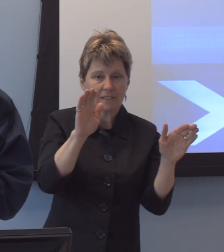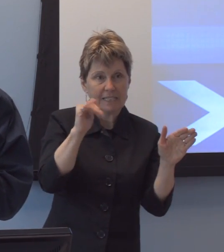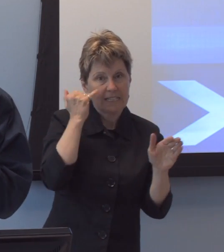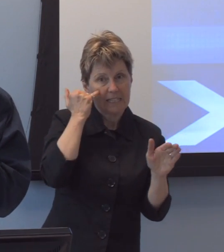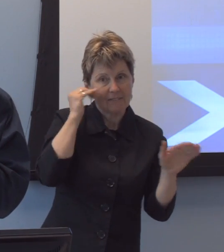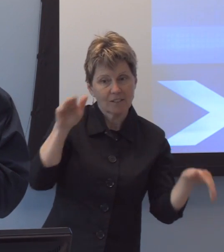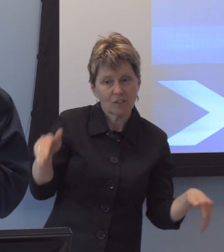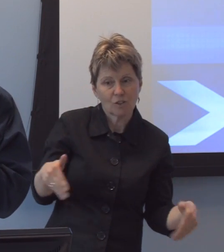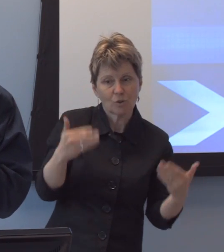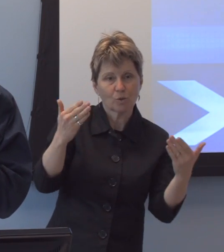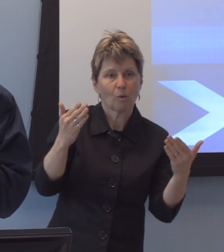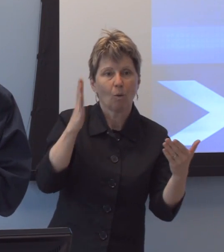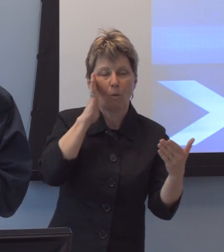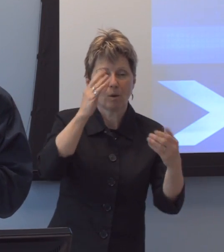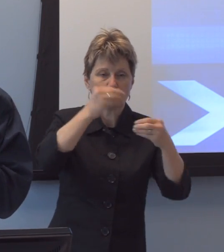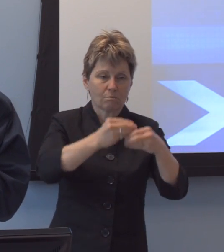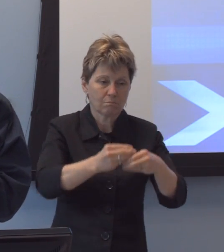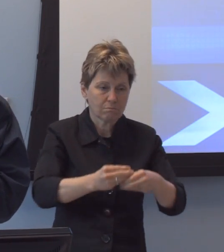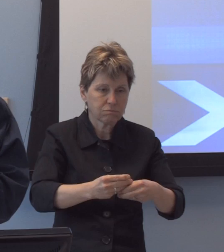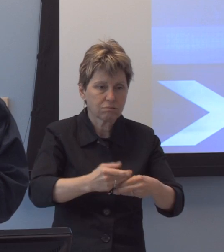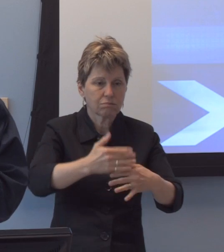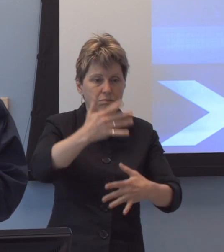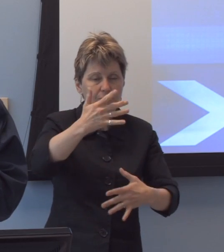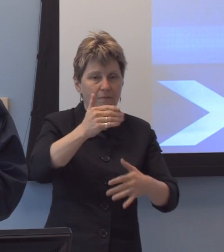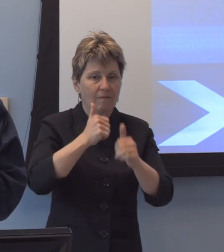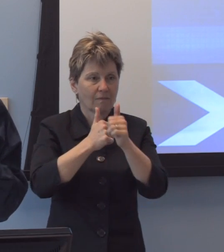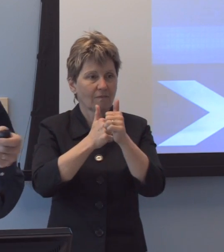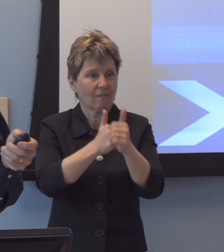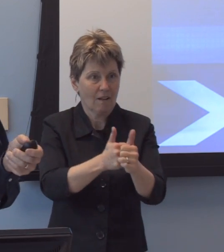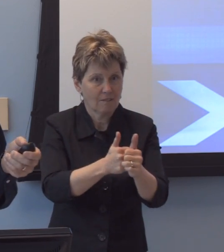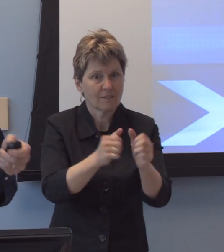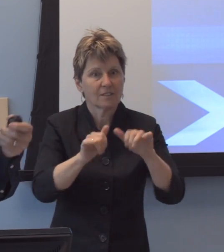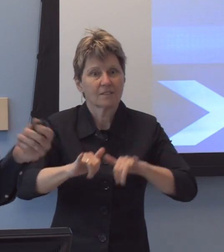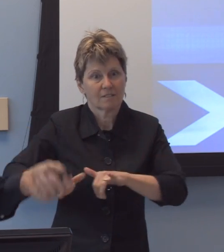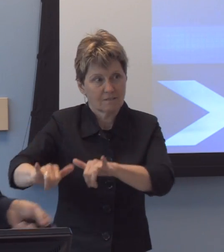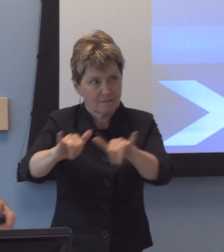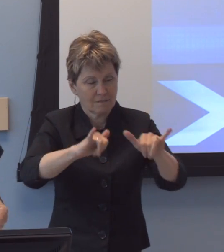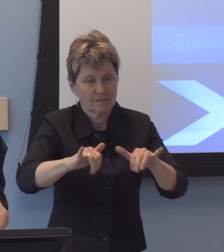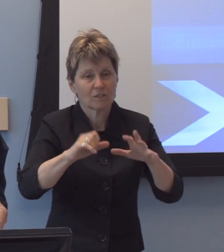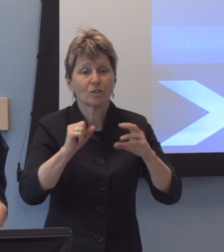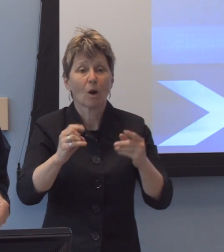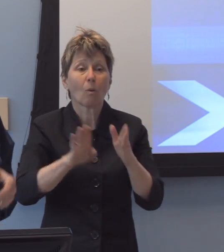the, uh-uh, um, adherence to the standards. Um, and so we developed these.